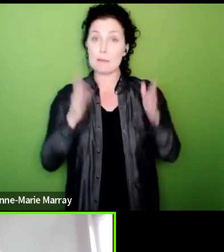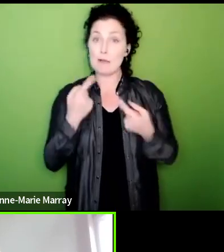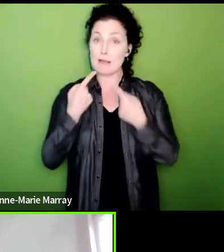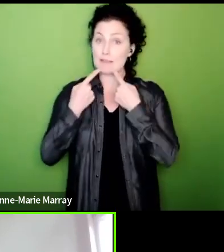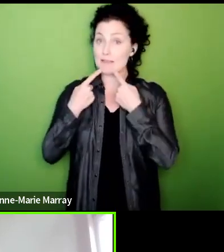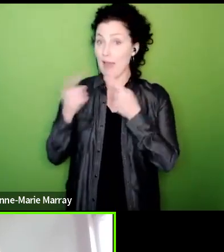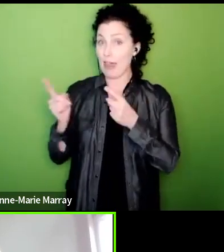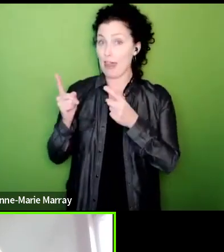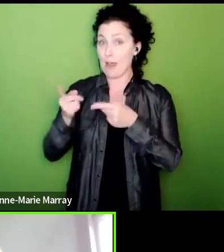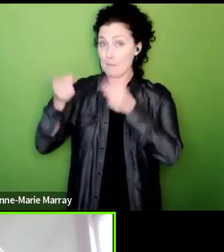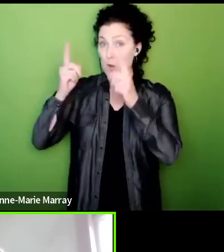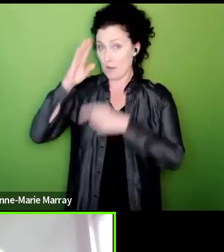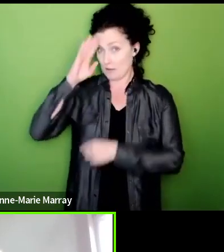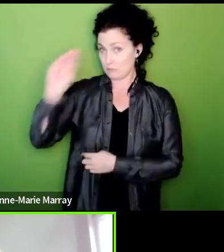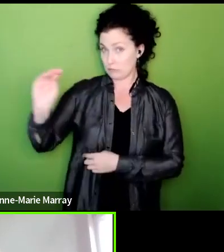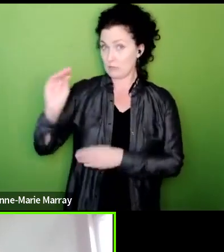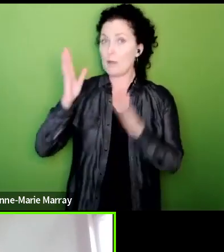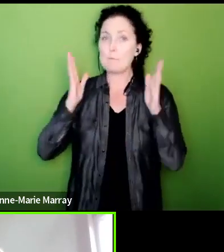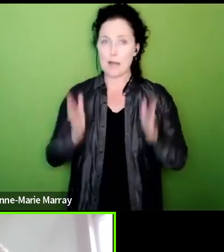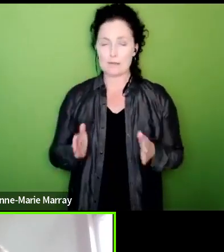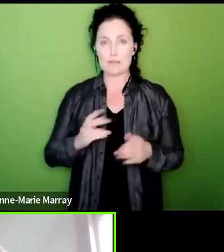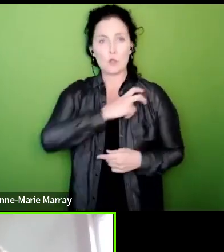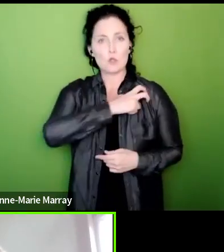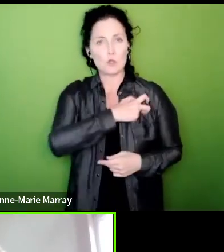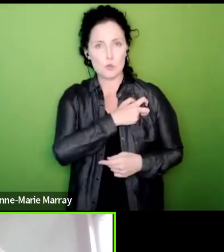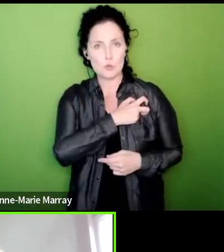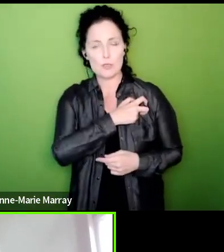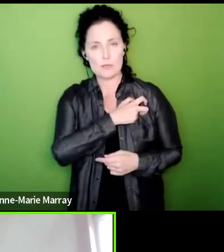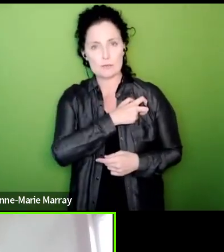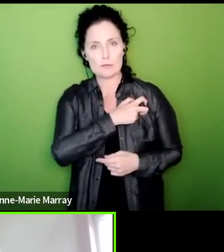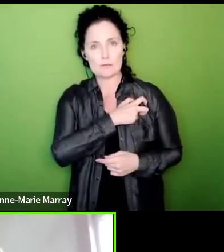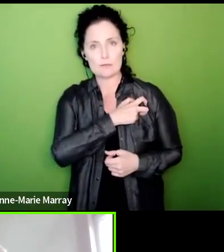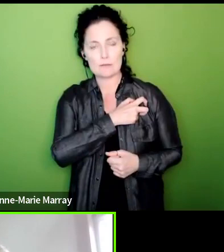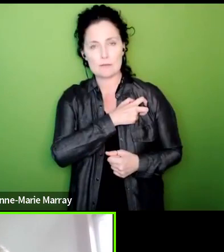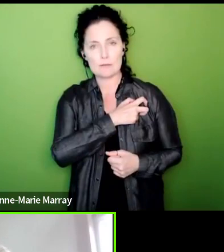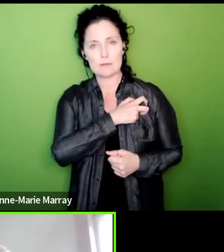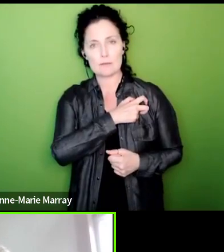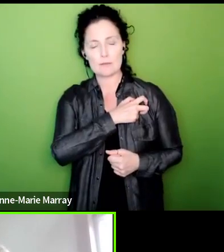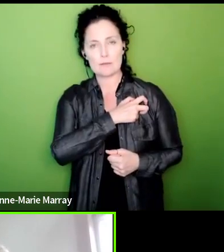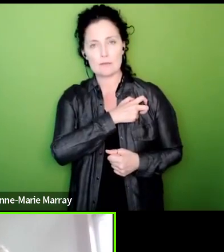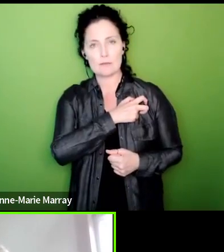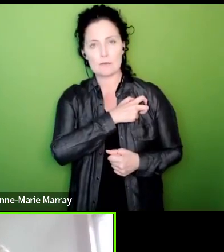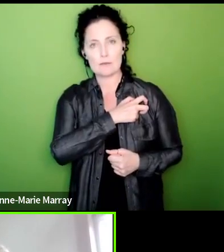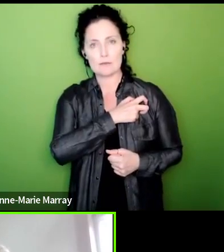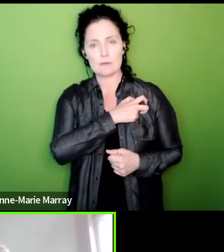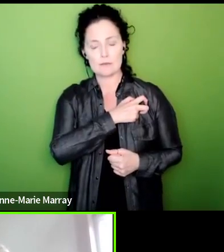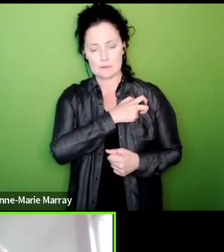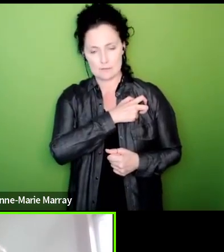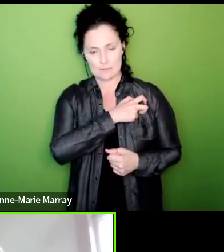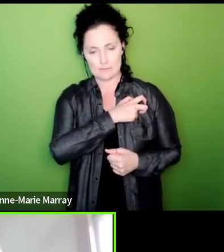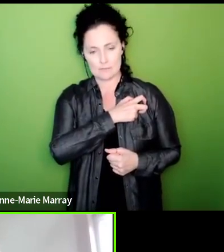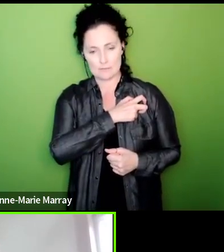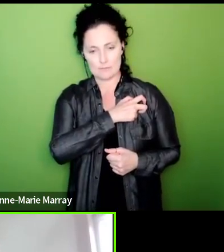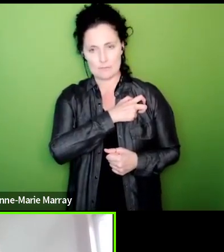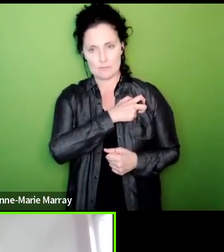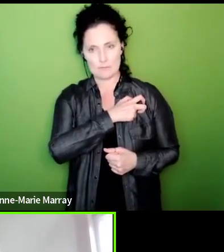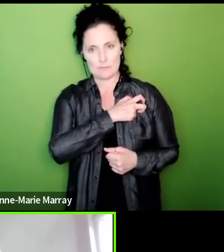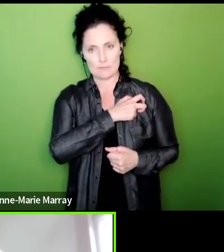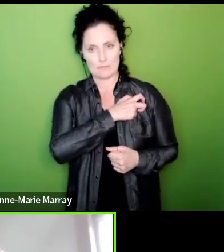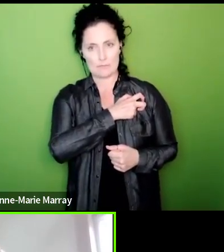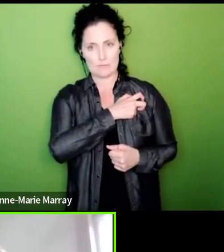to uh and unions have found ballots in sort of if you like scraped out by the court they've lost the